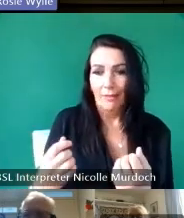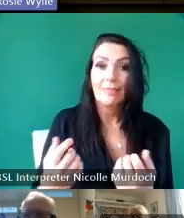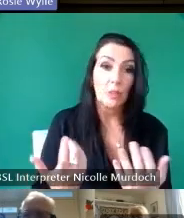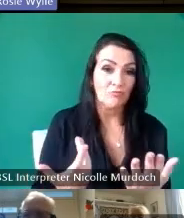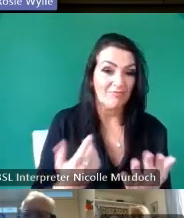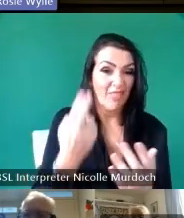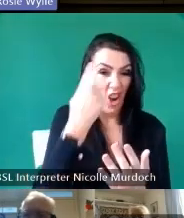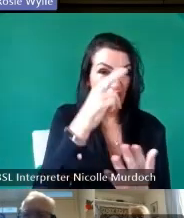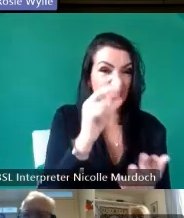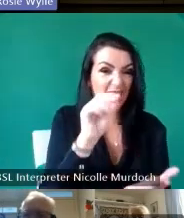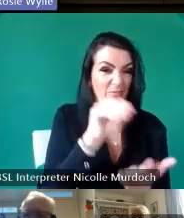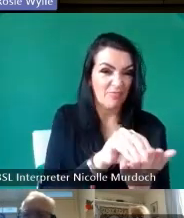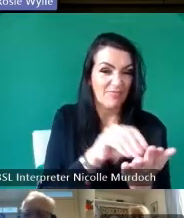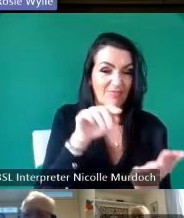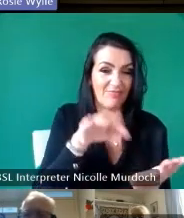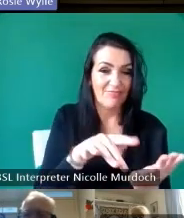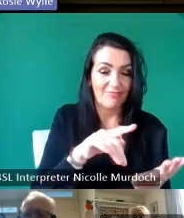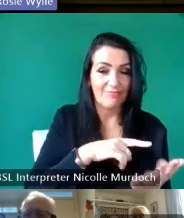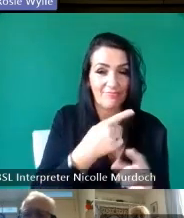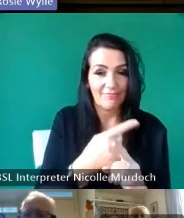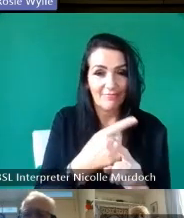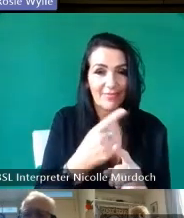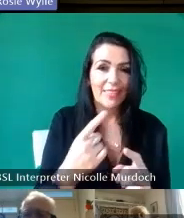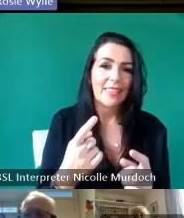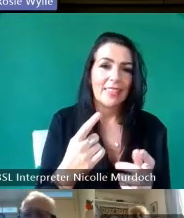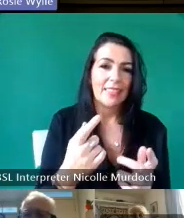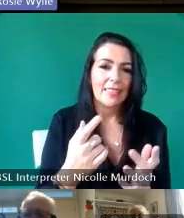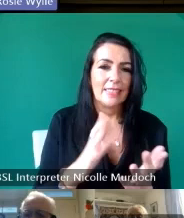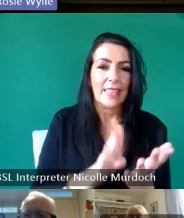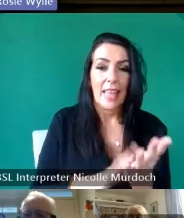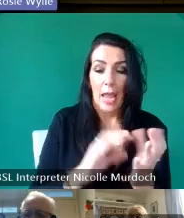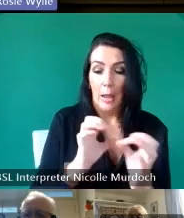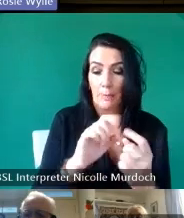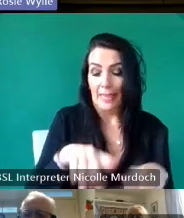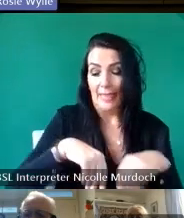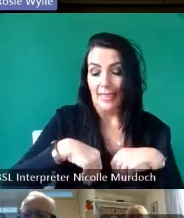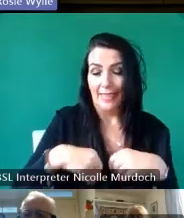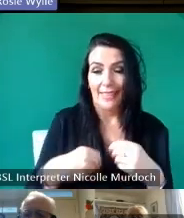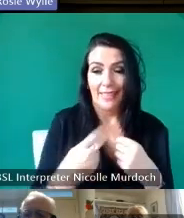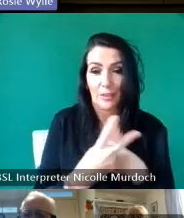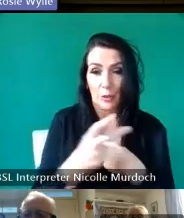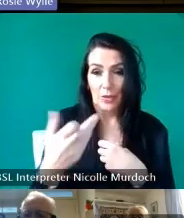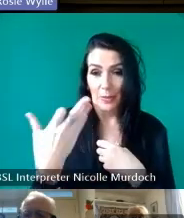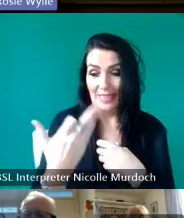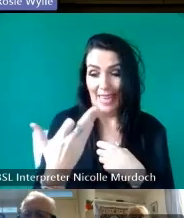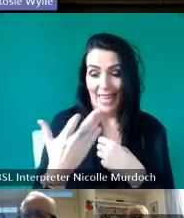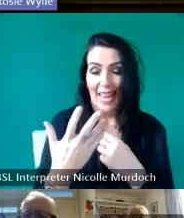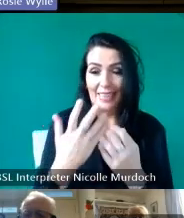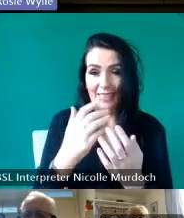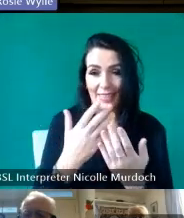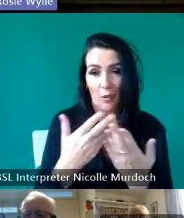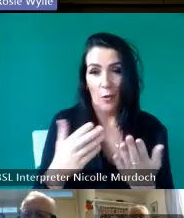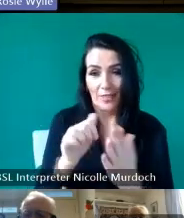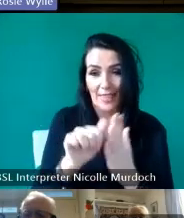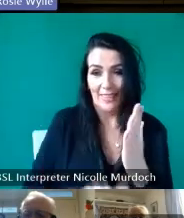got uh she was head to the MBE in a 20 9 News year new year on list which she accepted on behalf of